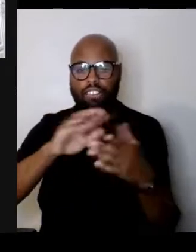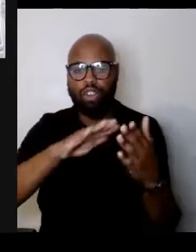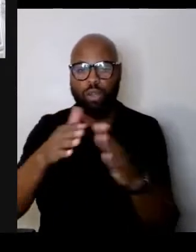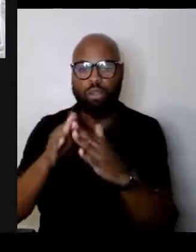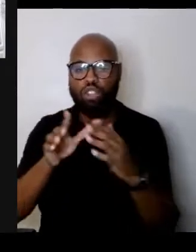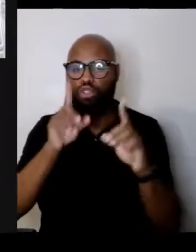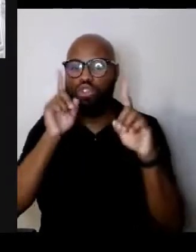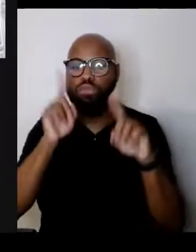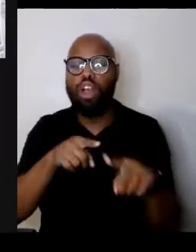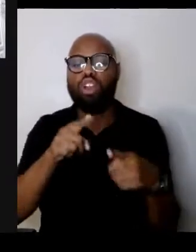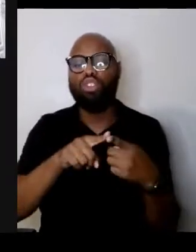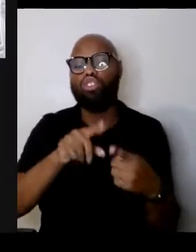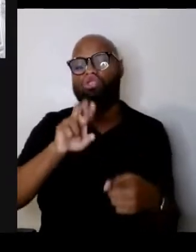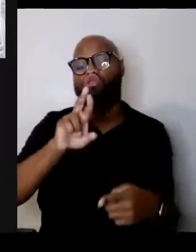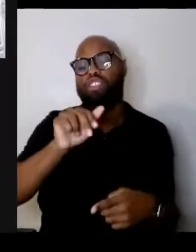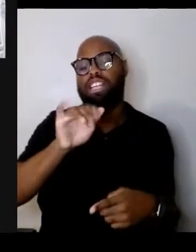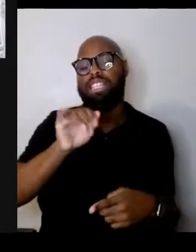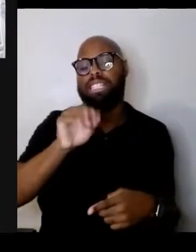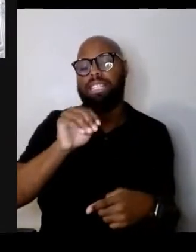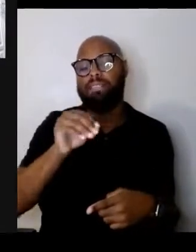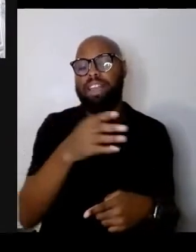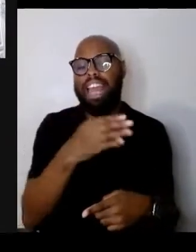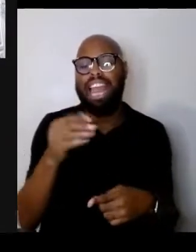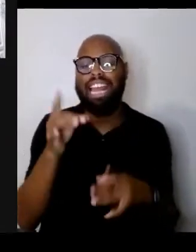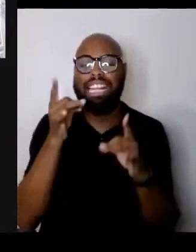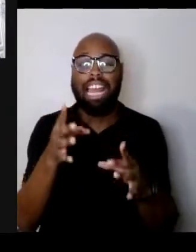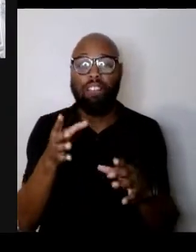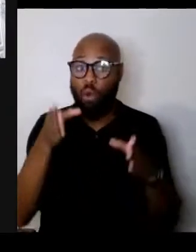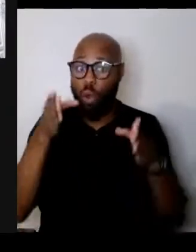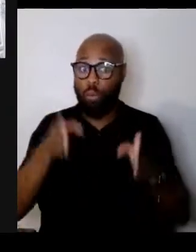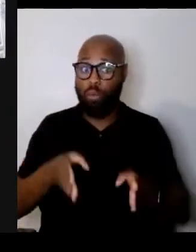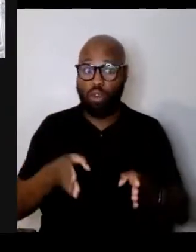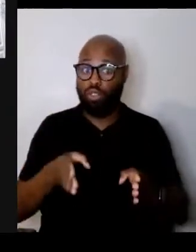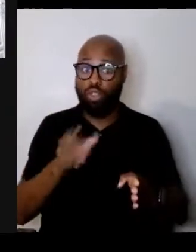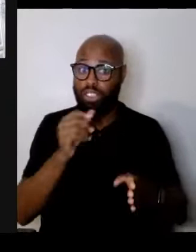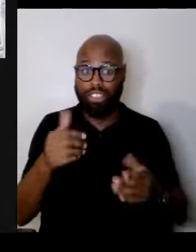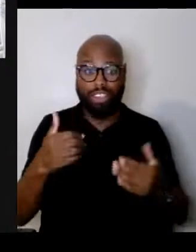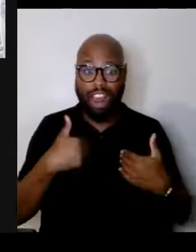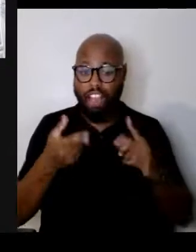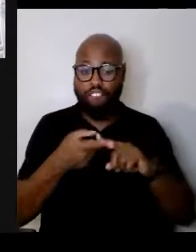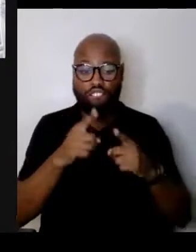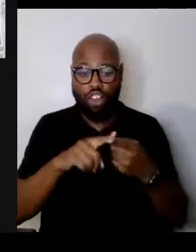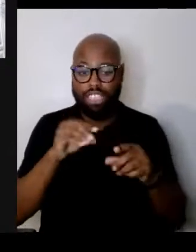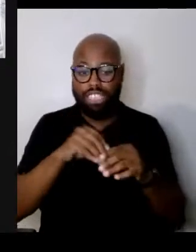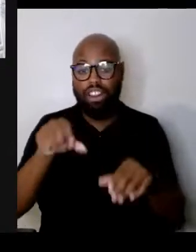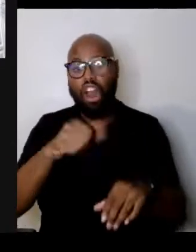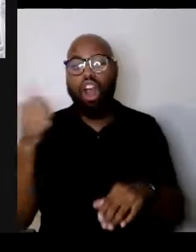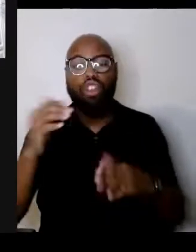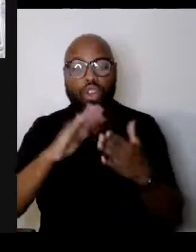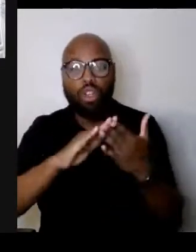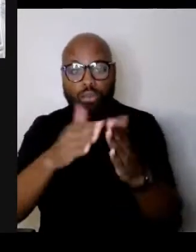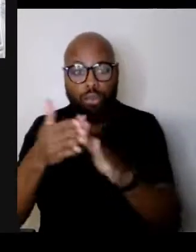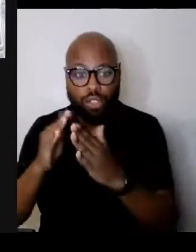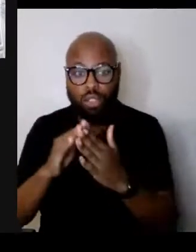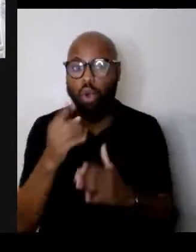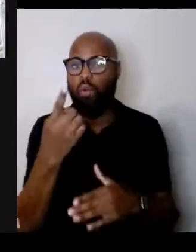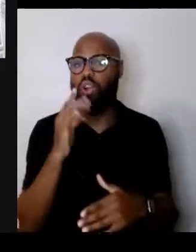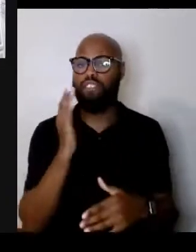For someone who doesn't have friends in other communities, one of our viewers asks,